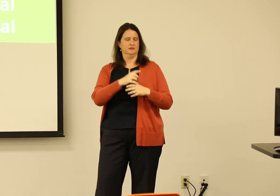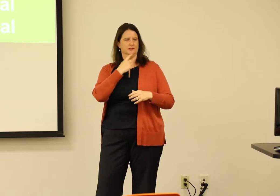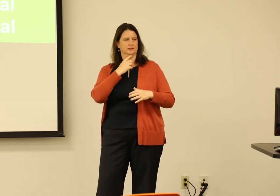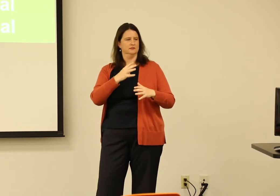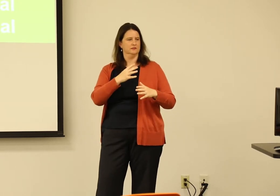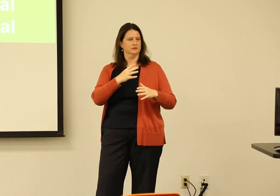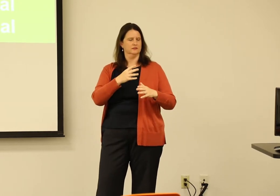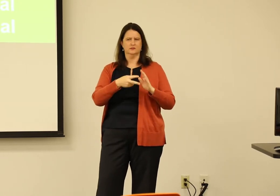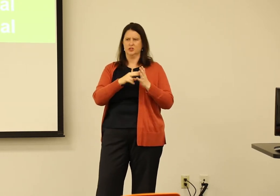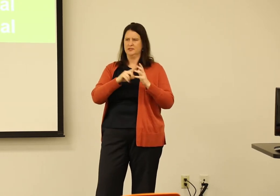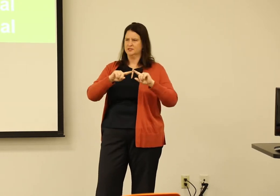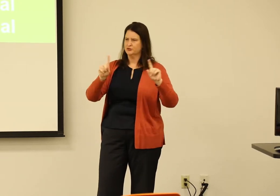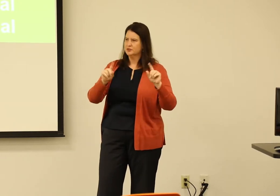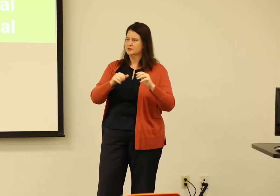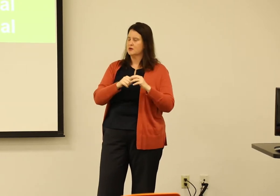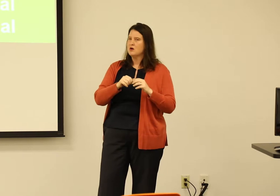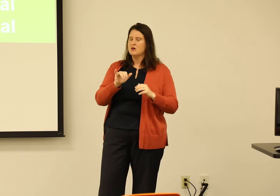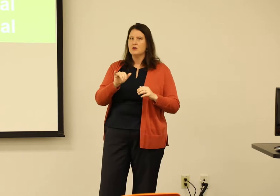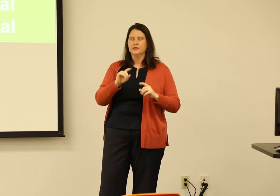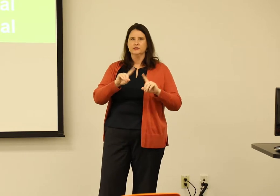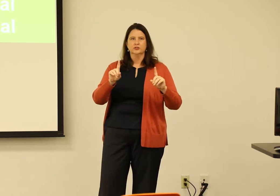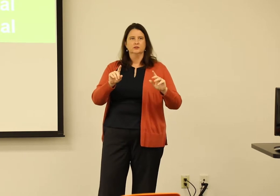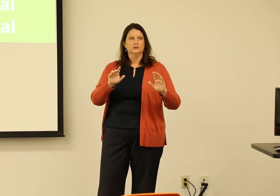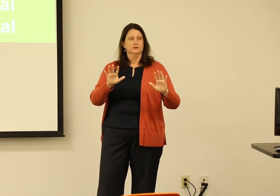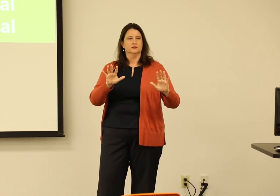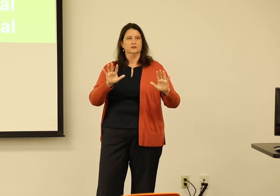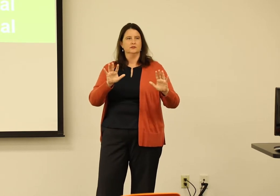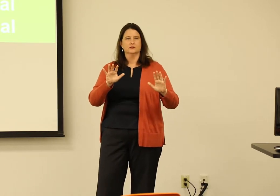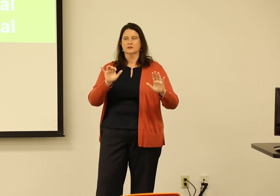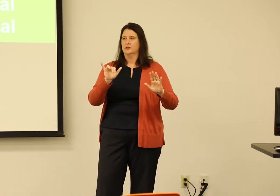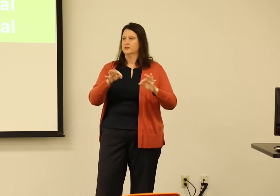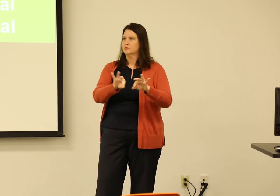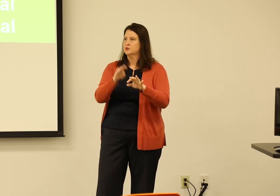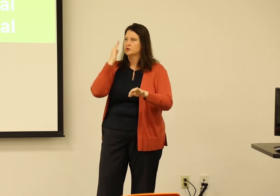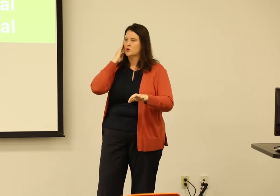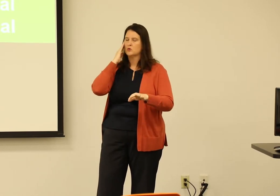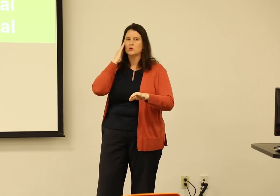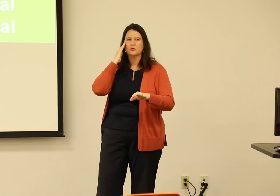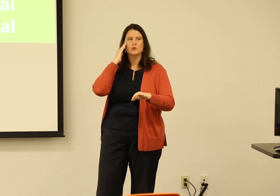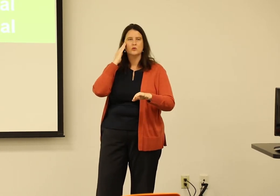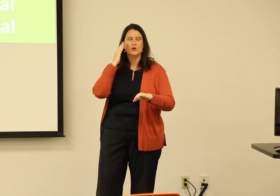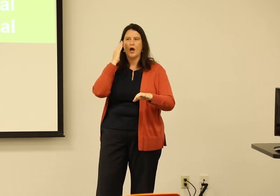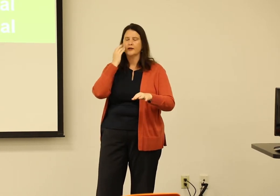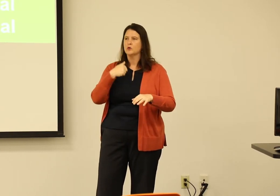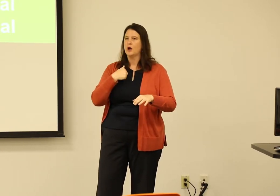"especially as a perspective of a hard of hearing person?" And I thought, "Oh, that means that there's a difference."